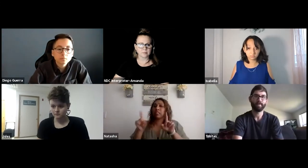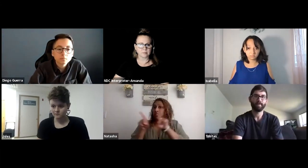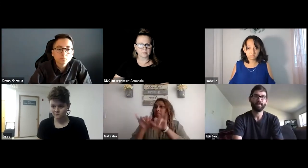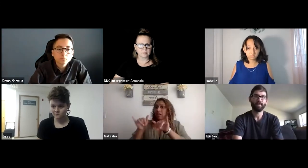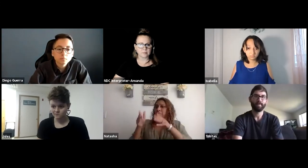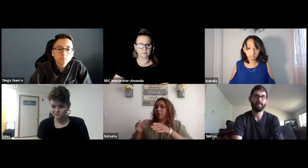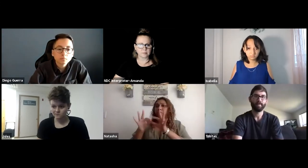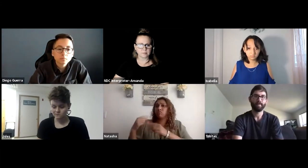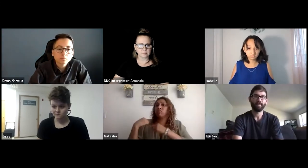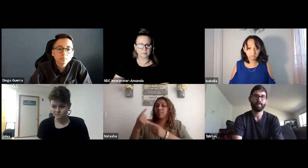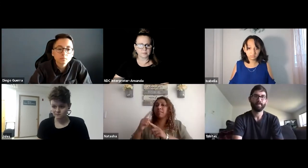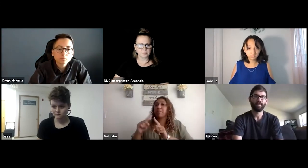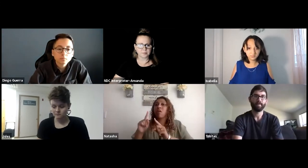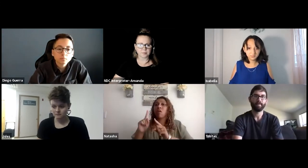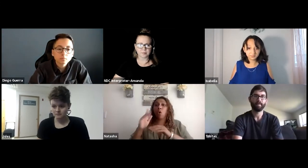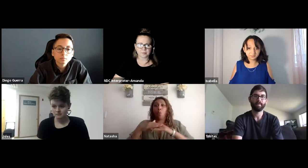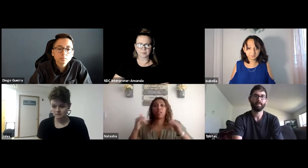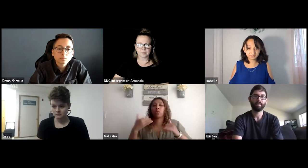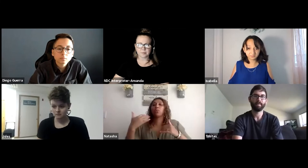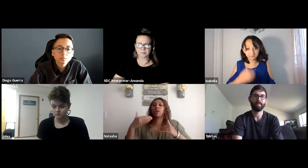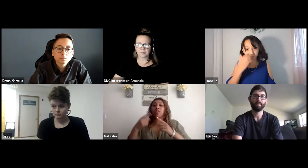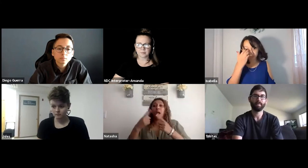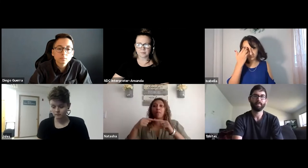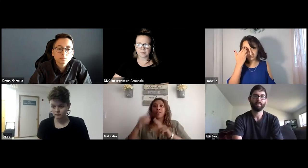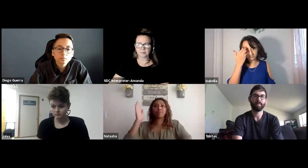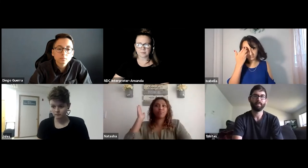This is Natasha. I've had a consistent interpreter,